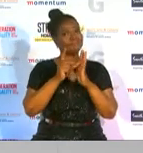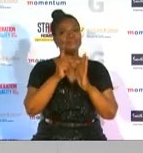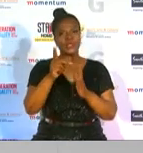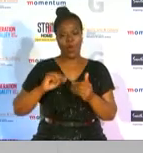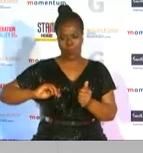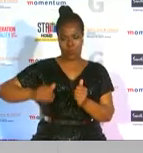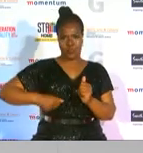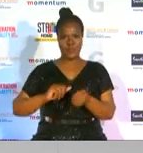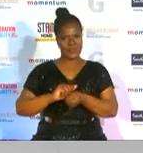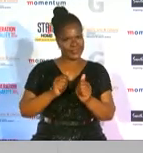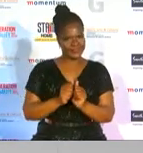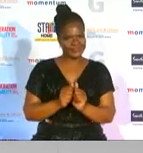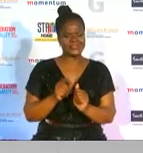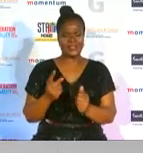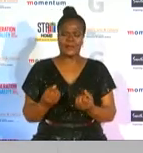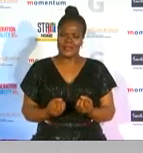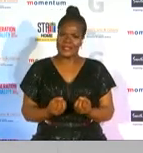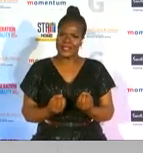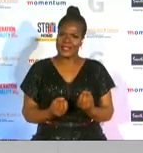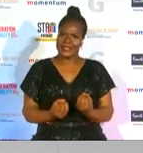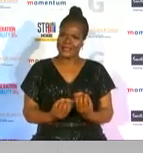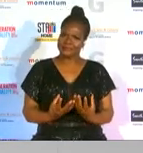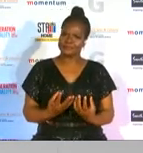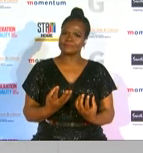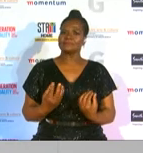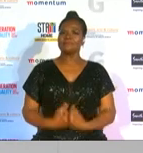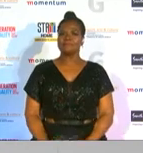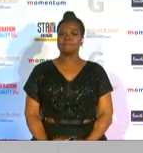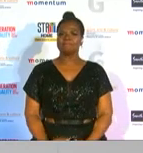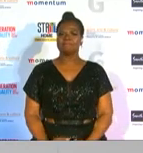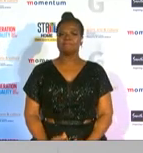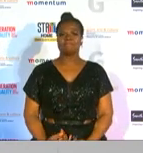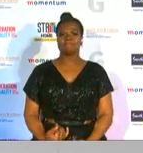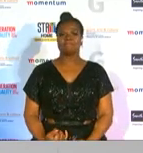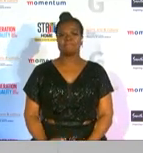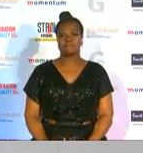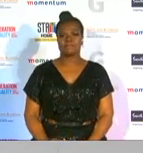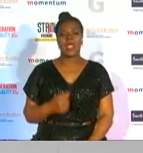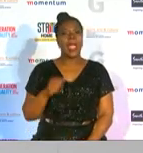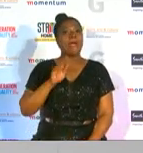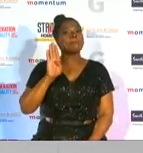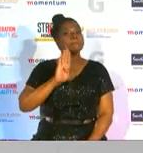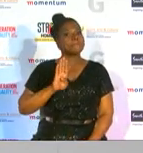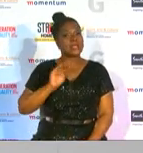momentum now let's have a look at the finalists for the brand south africa supporter of the year